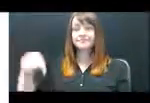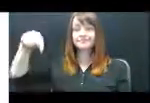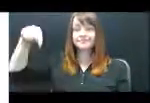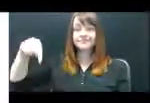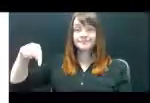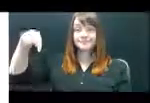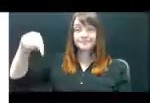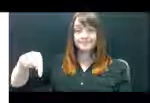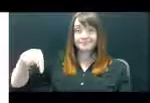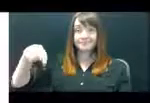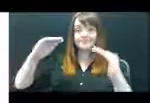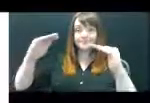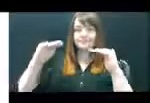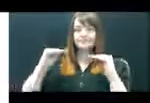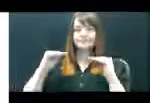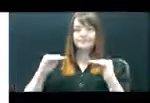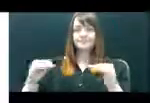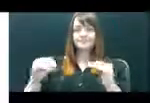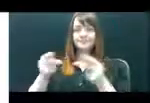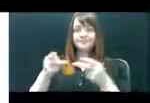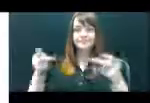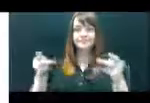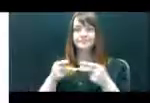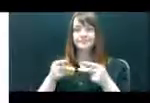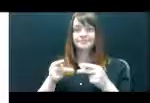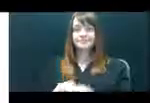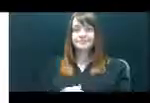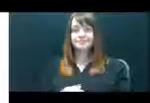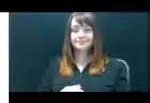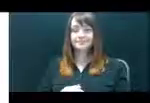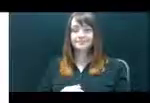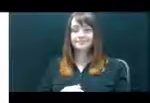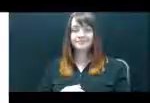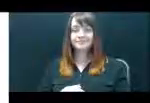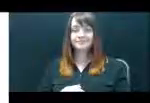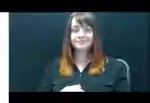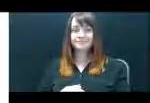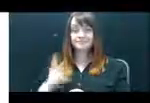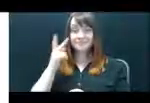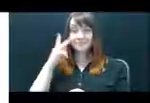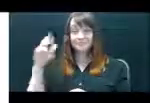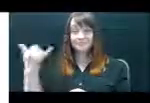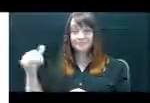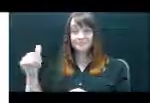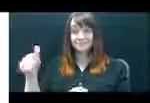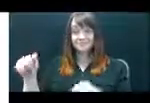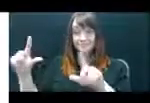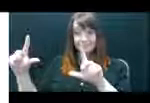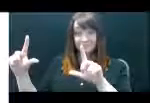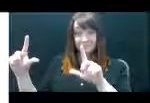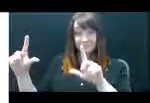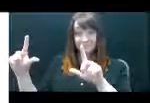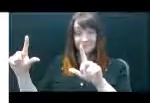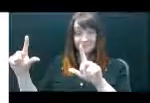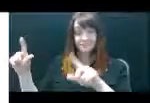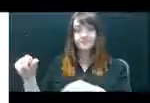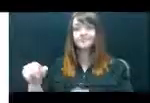field to complete. This field, which is highlighted in yellow above and enlarged in the oval,